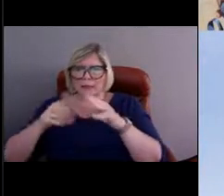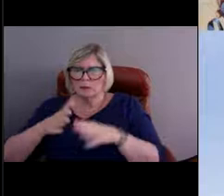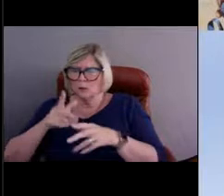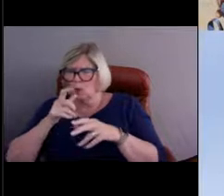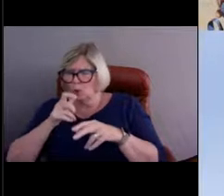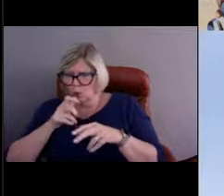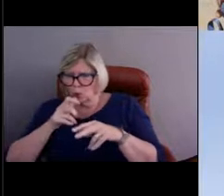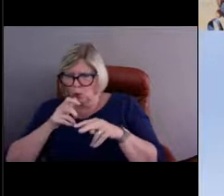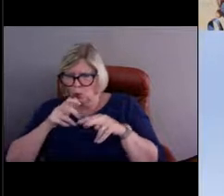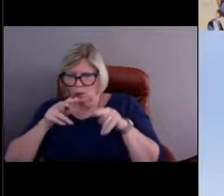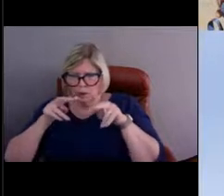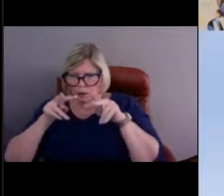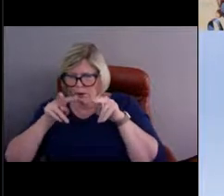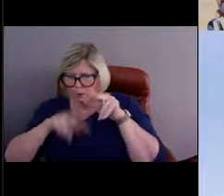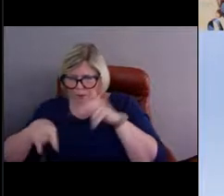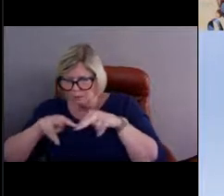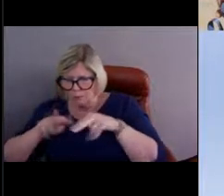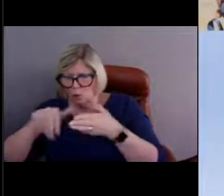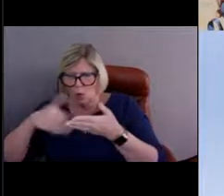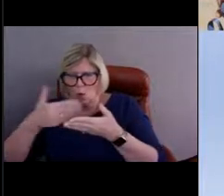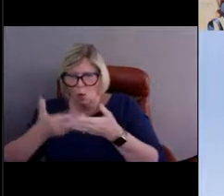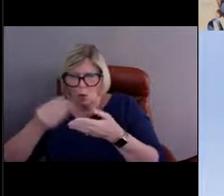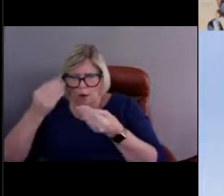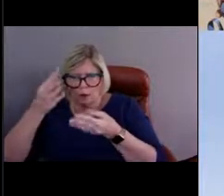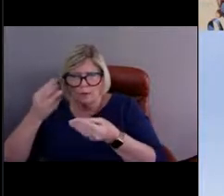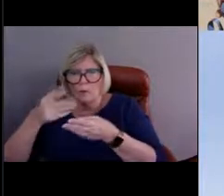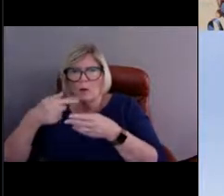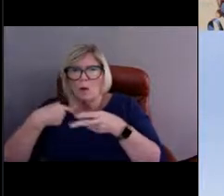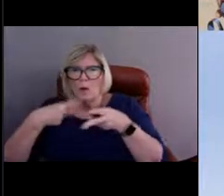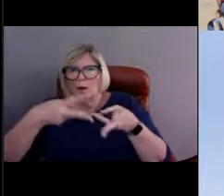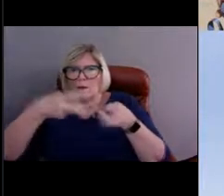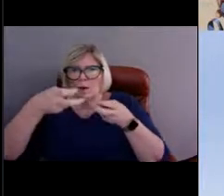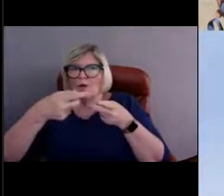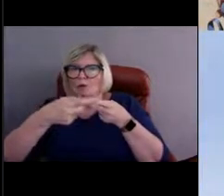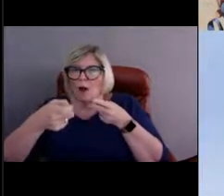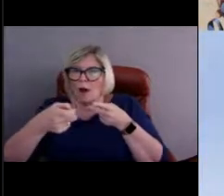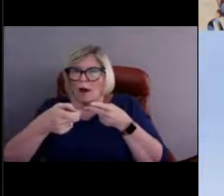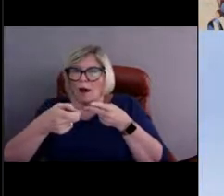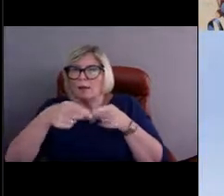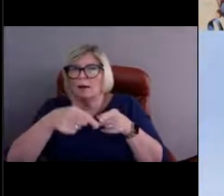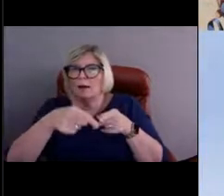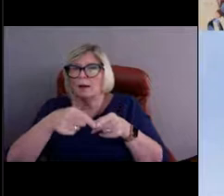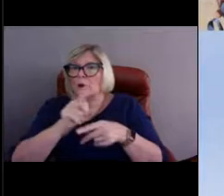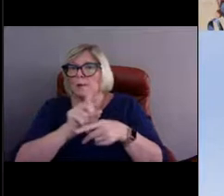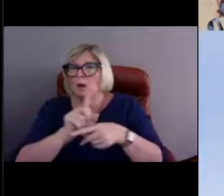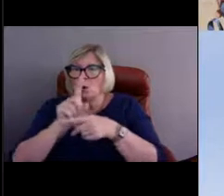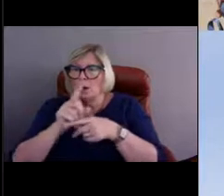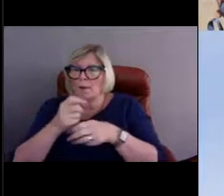when it comes back to NDBC to make sure we're getting good information and good observations